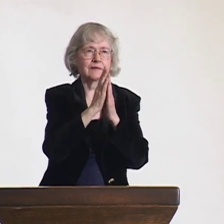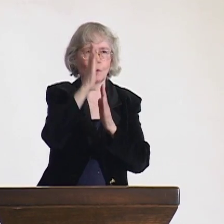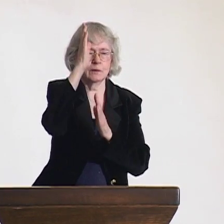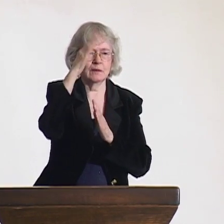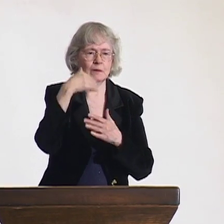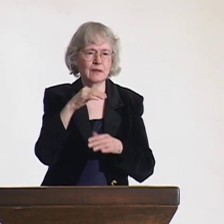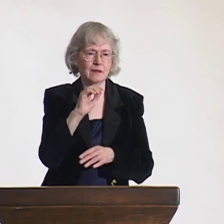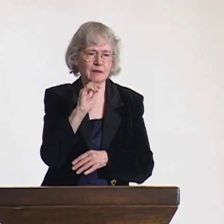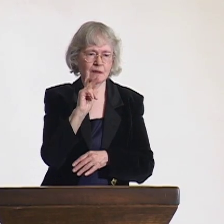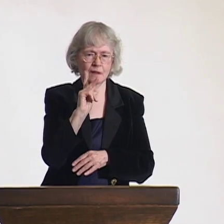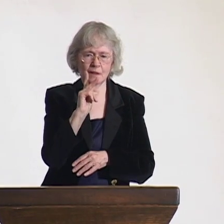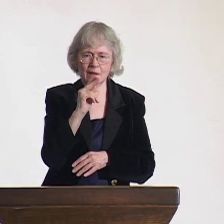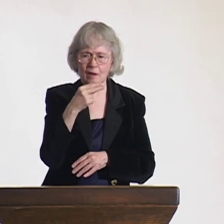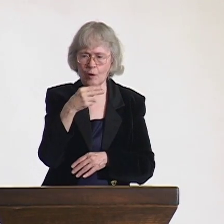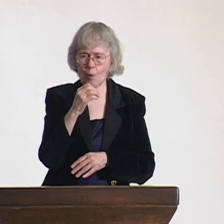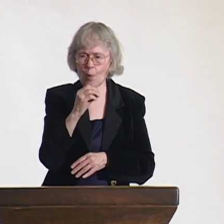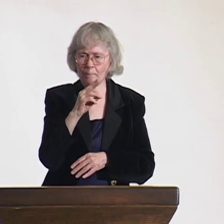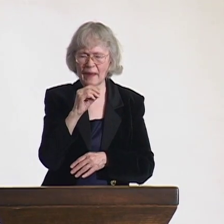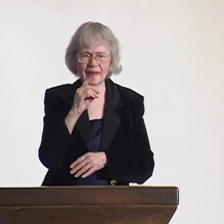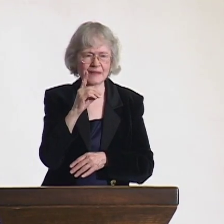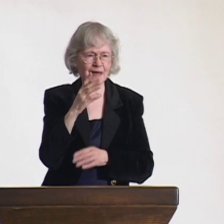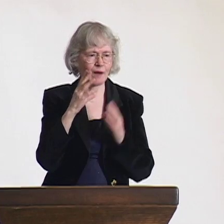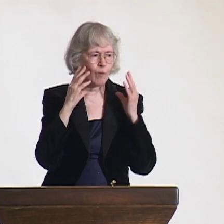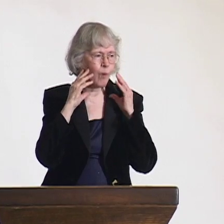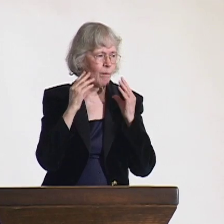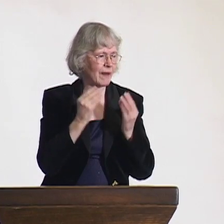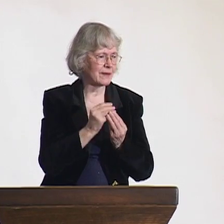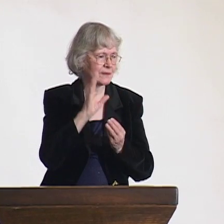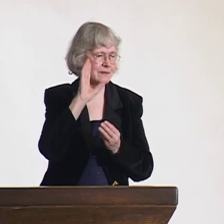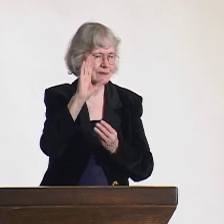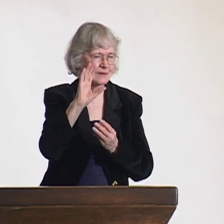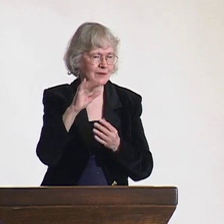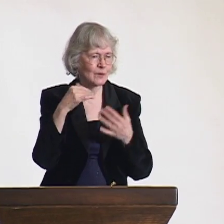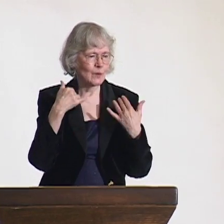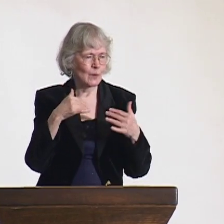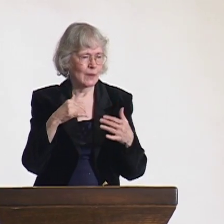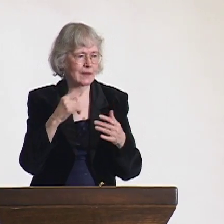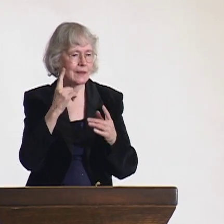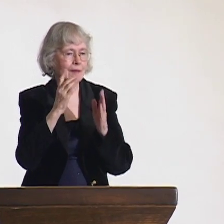The Ayatollah Khomeini was a dictator in the country...